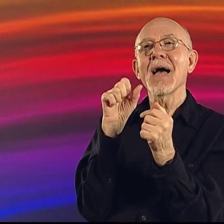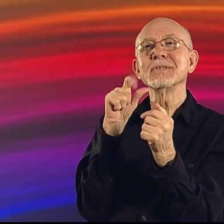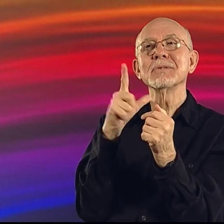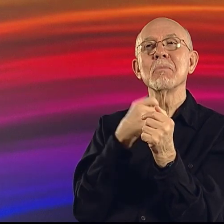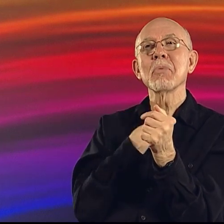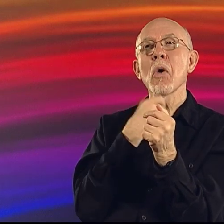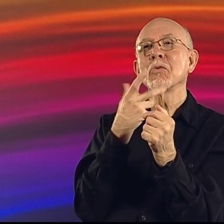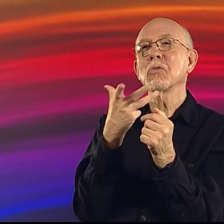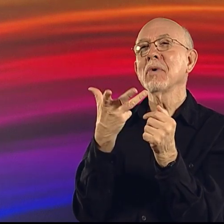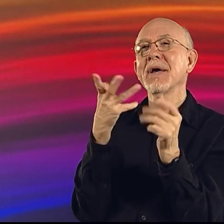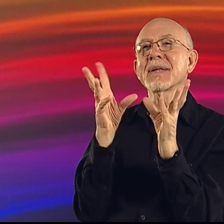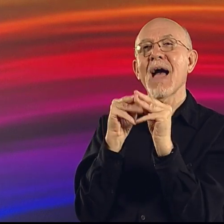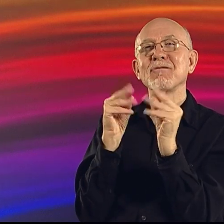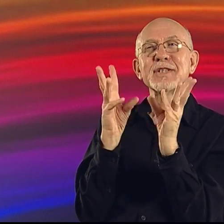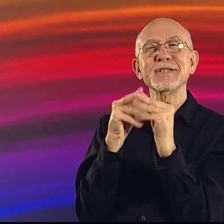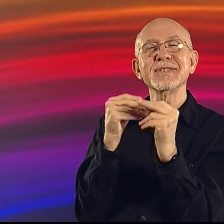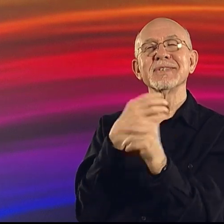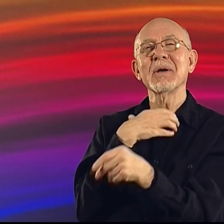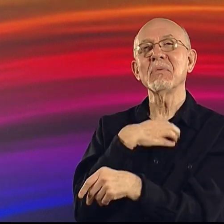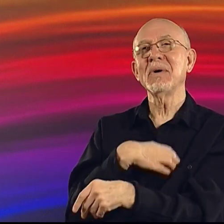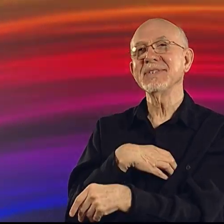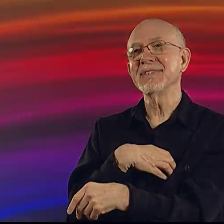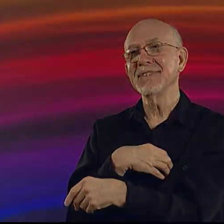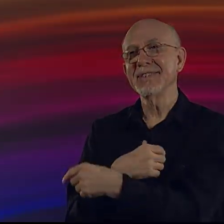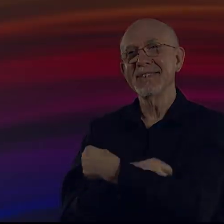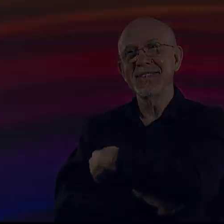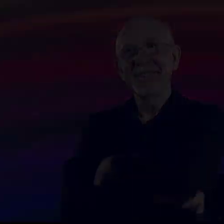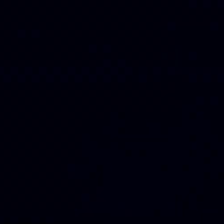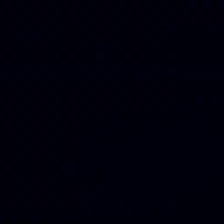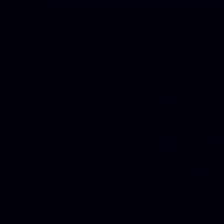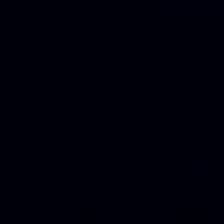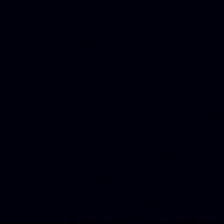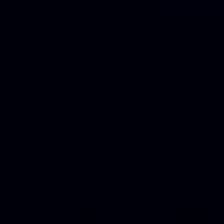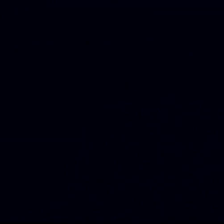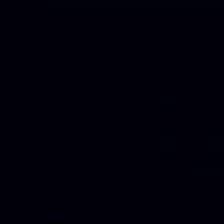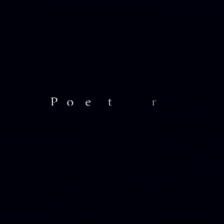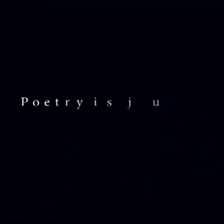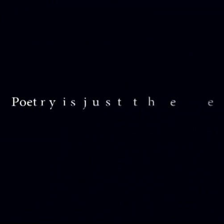I wish we could have another ASL poetry conference. I so wish that!